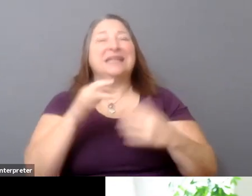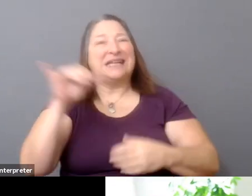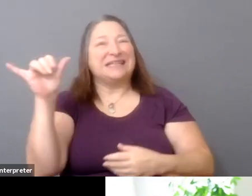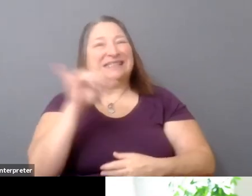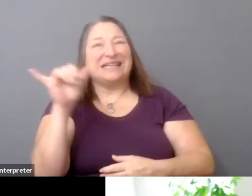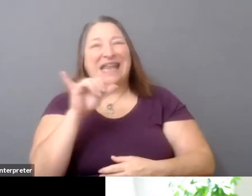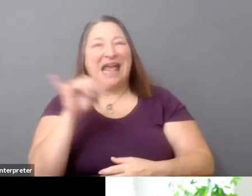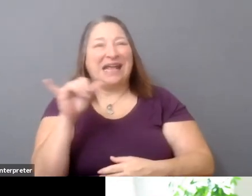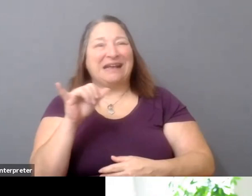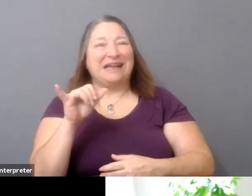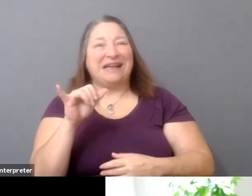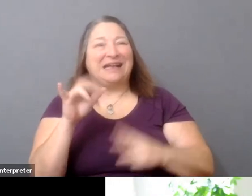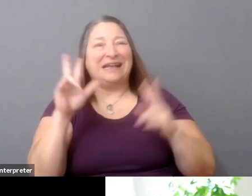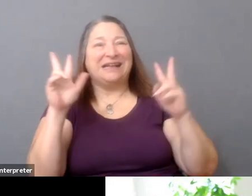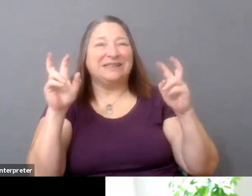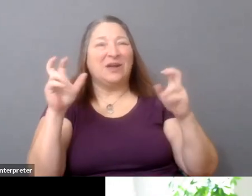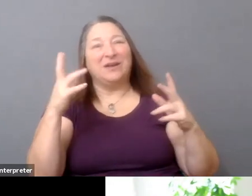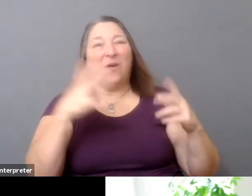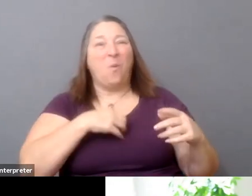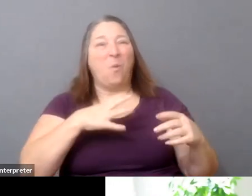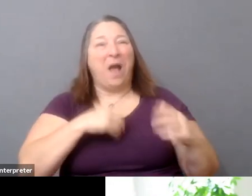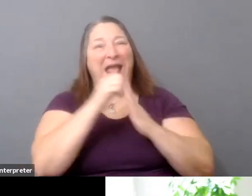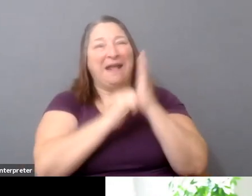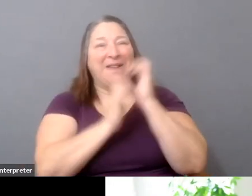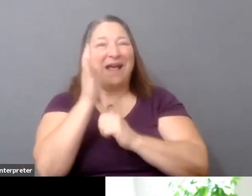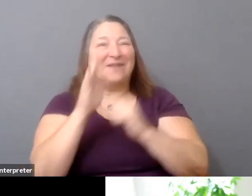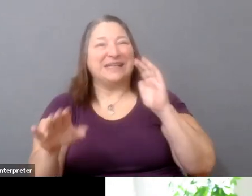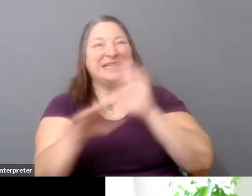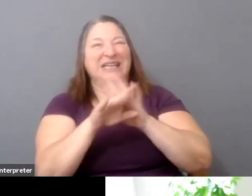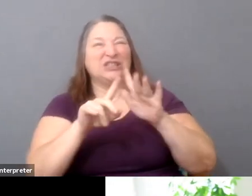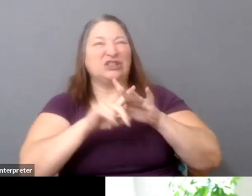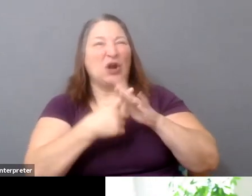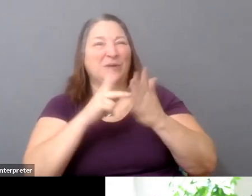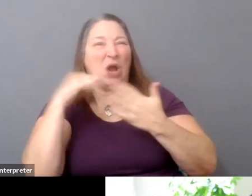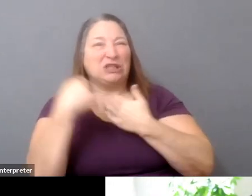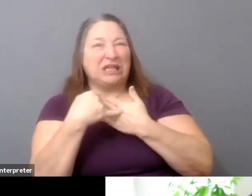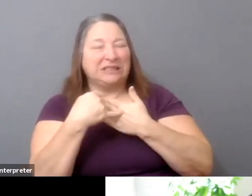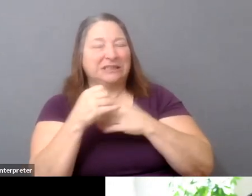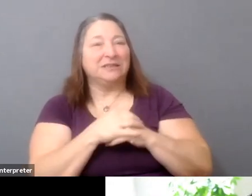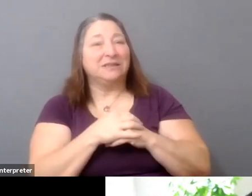project from a mental-model perspective. Like, what it's going to take for you to be successful